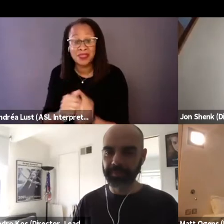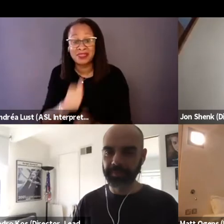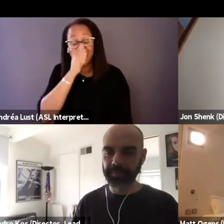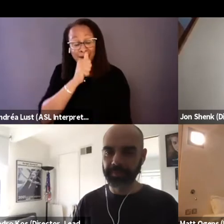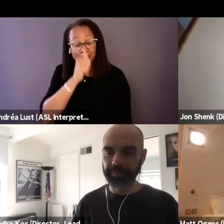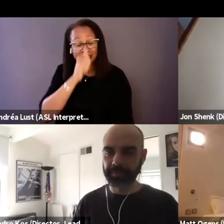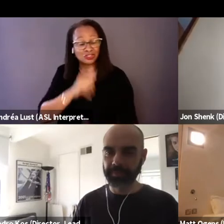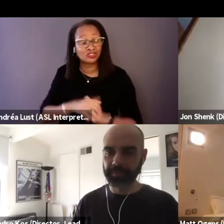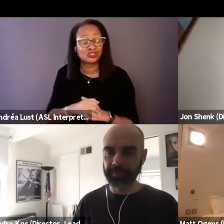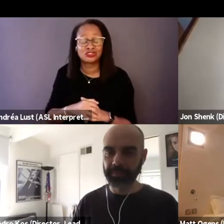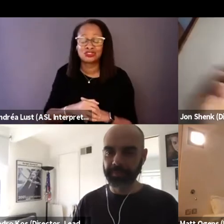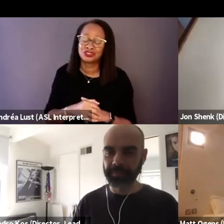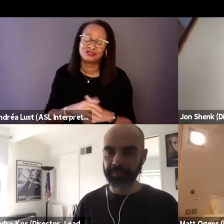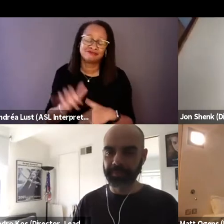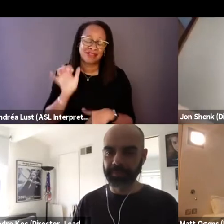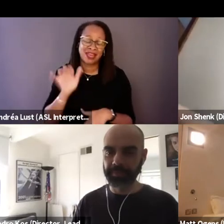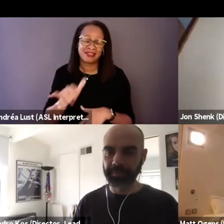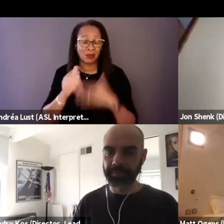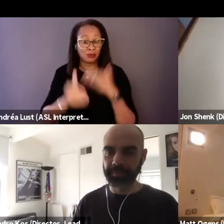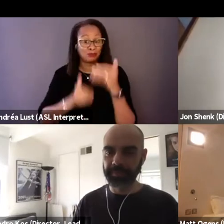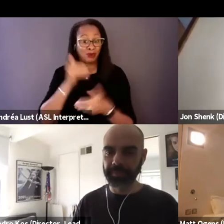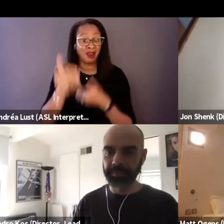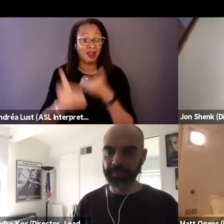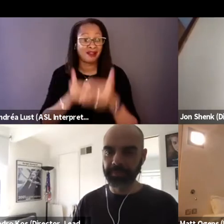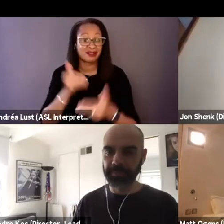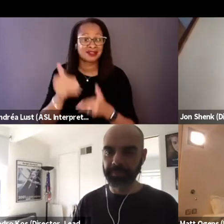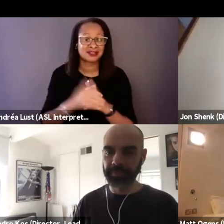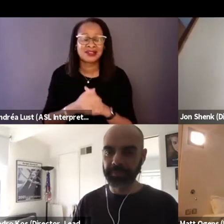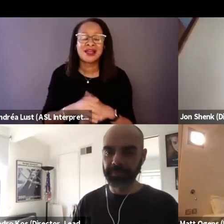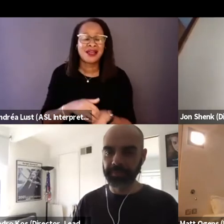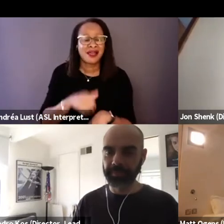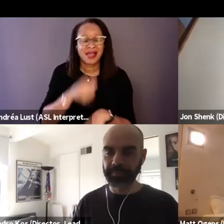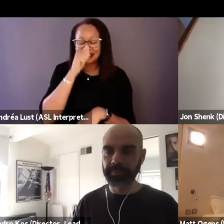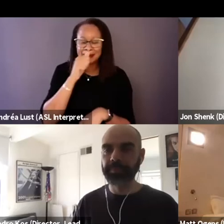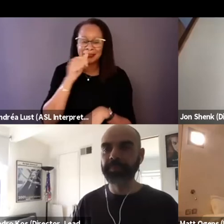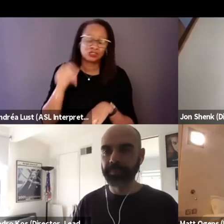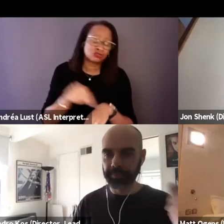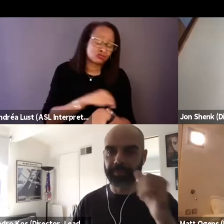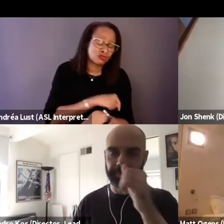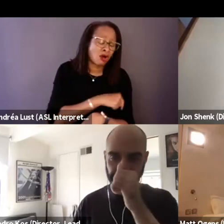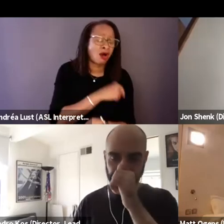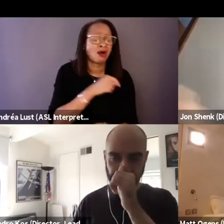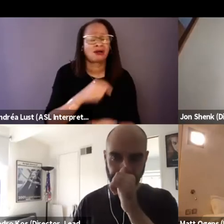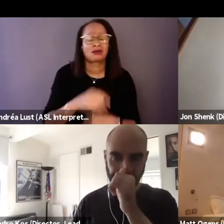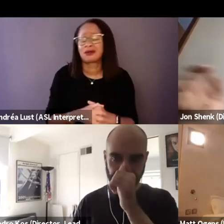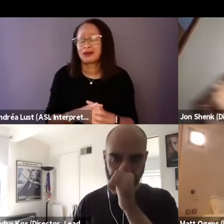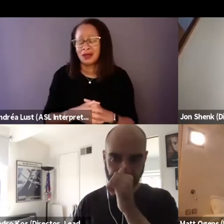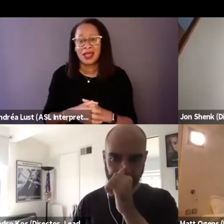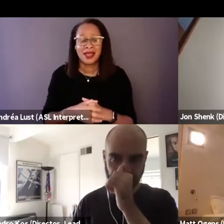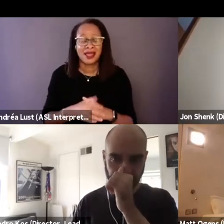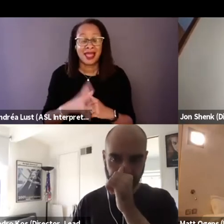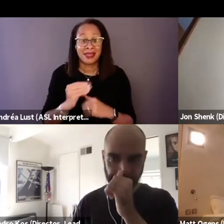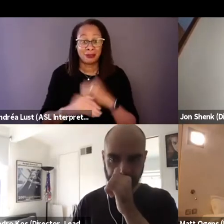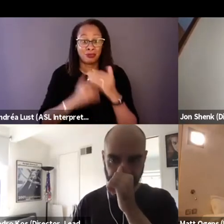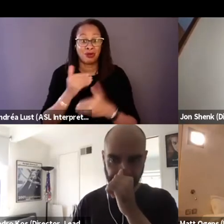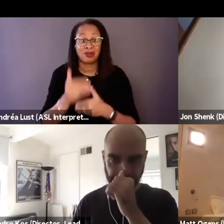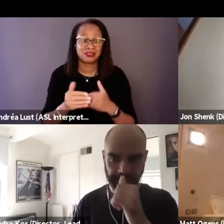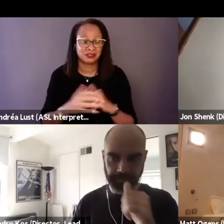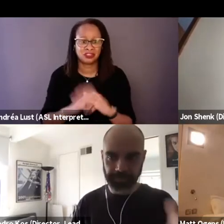it was just like the process in animation is so long and the process was absolutely challenging